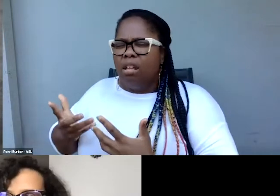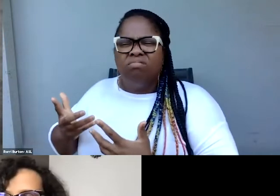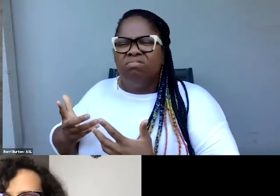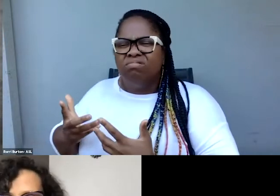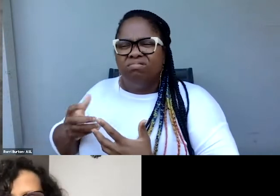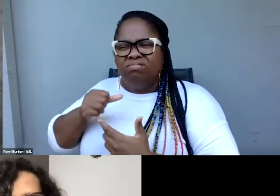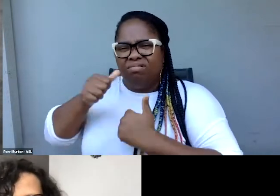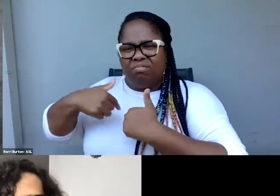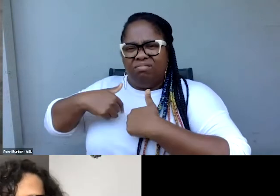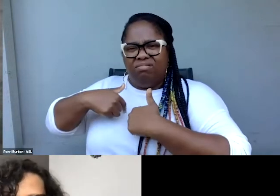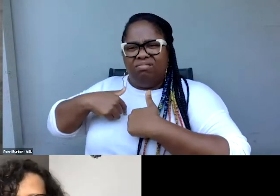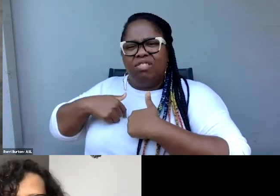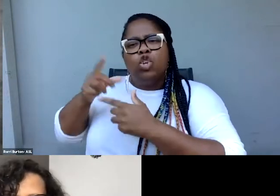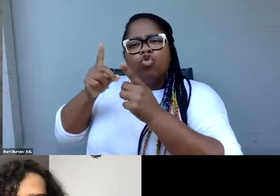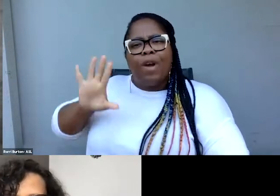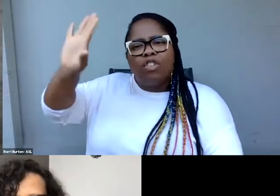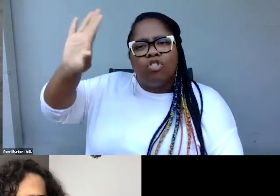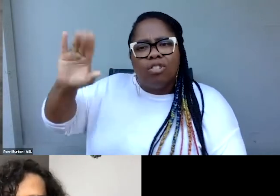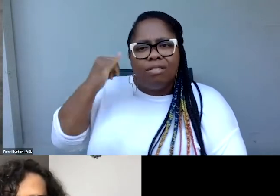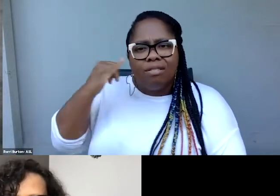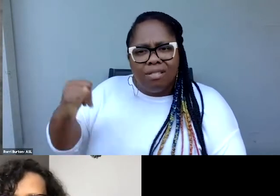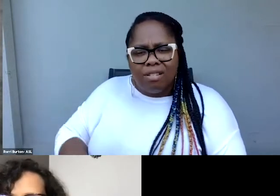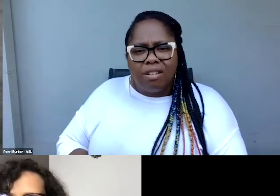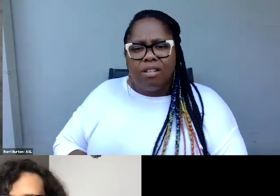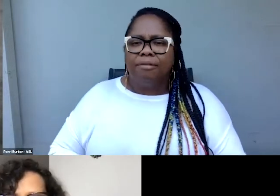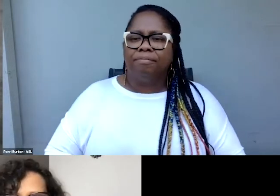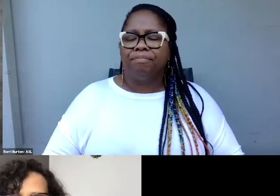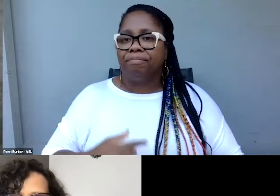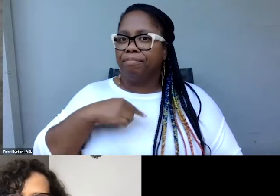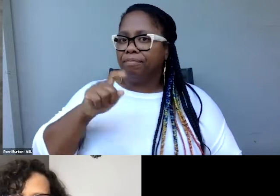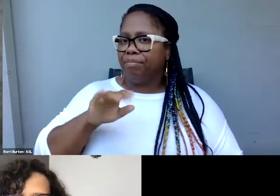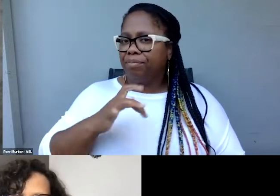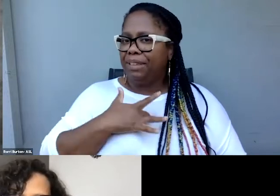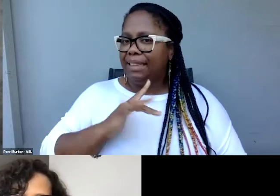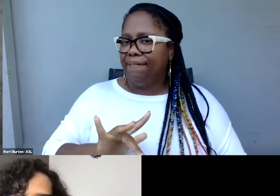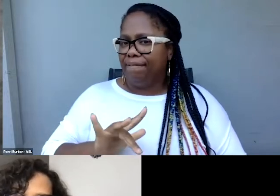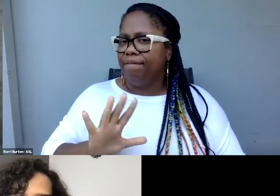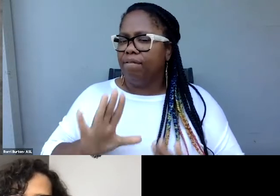I need to be sensitive that I'm not using one kind of terminology for one kind of